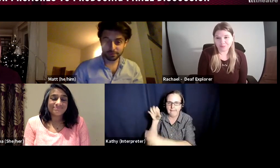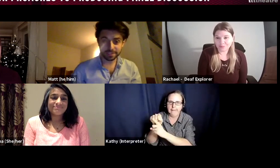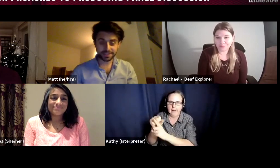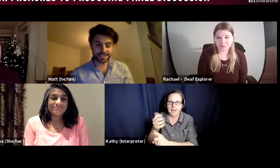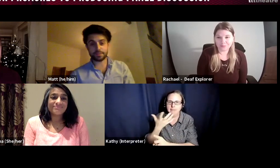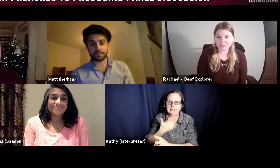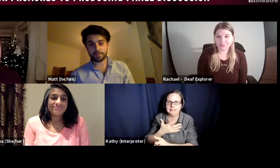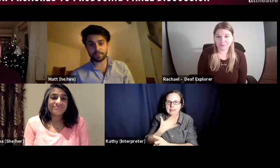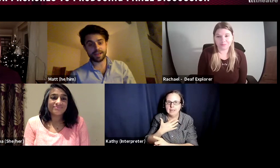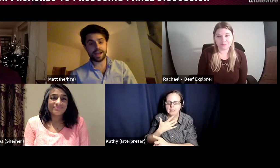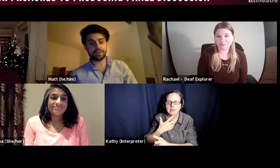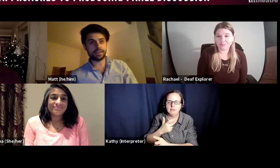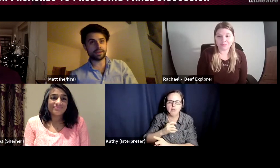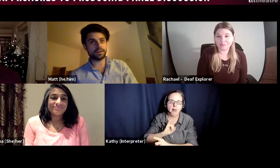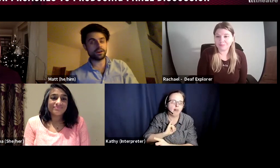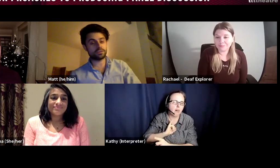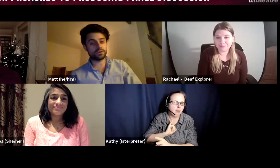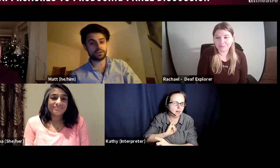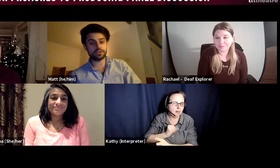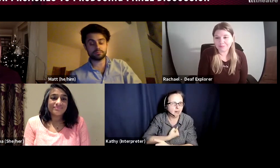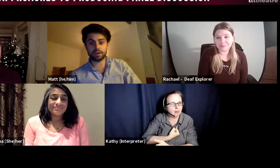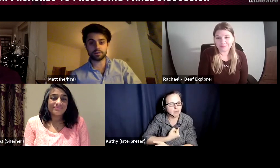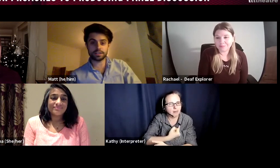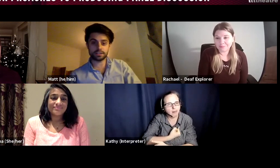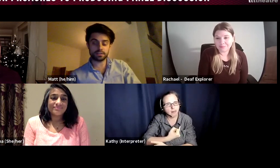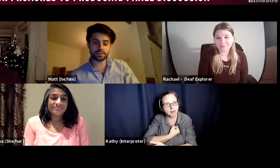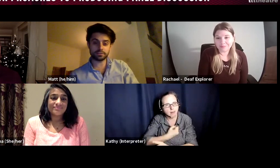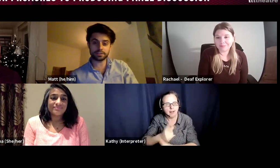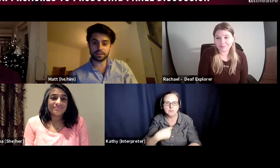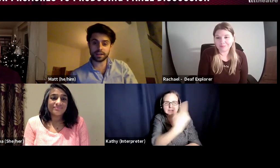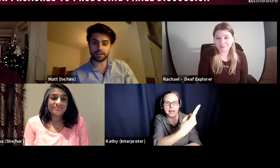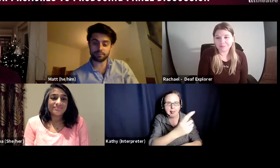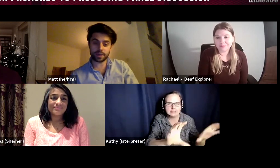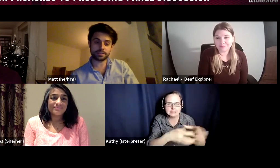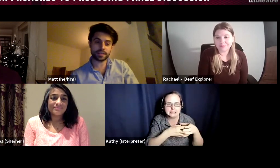tell the rest of the team about it and I think oh God, my artistic director will think they've made